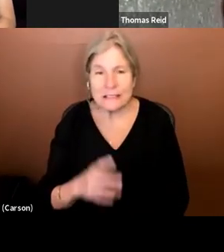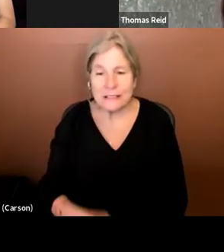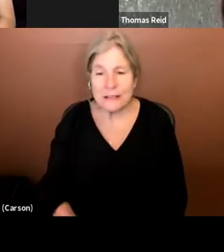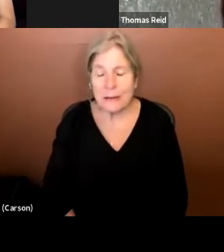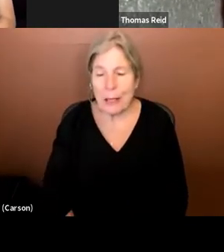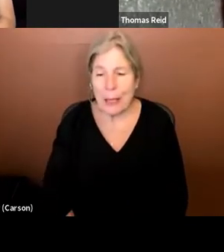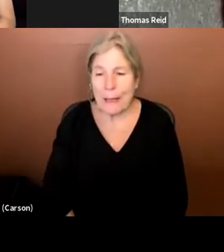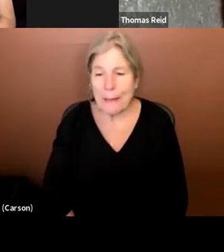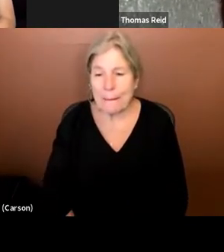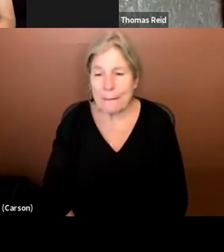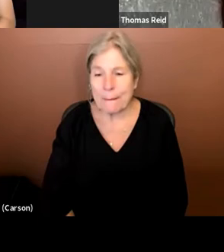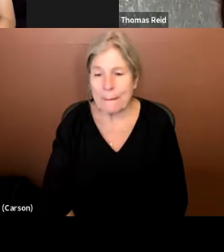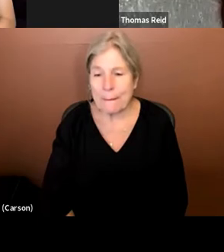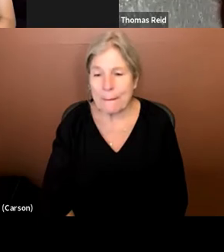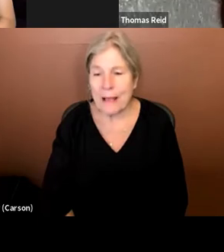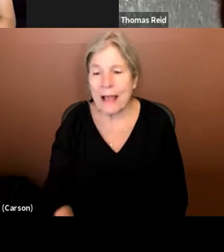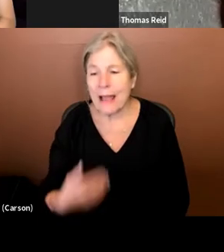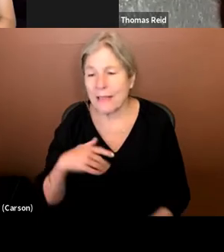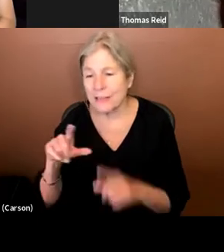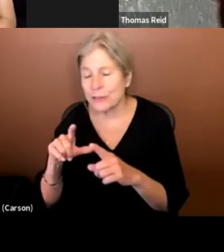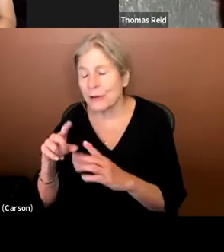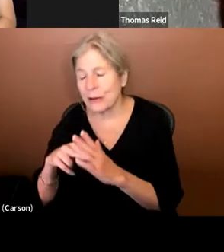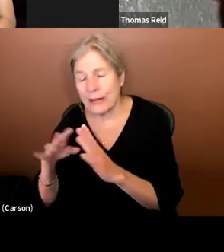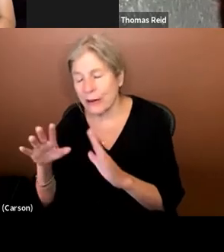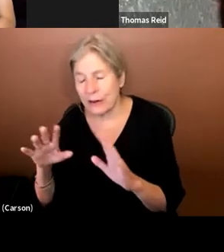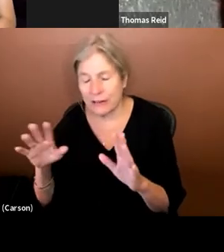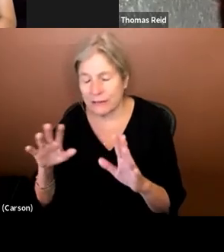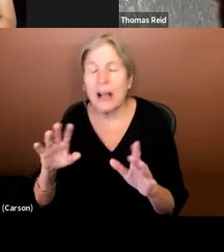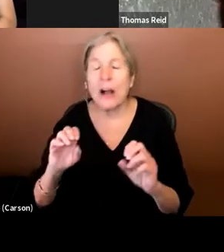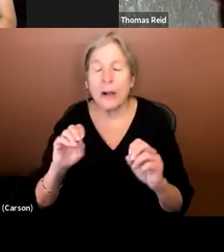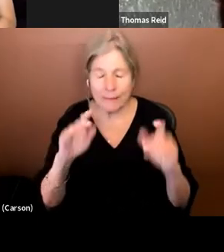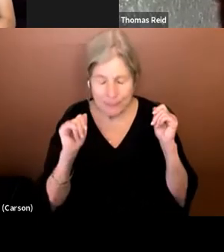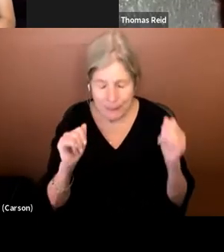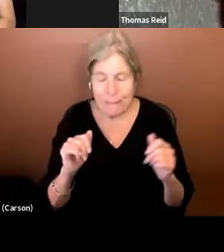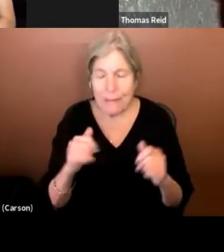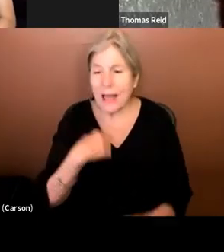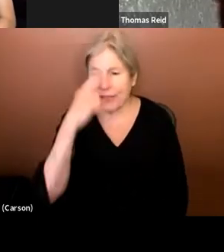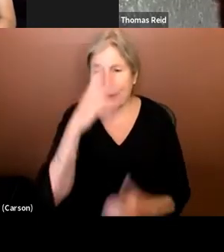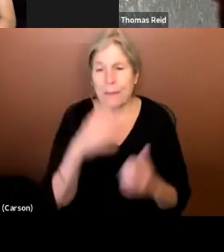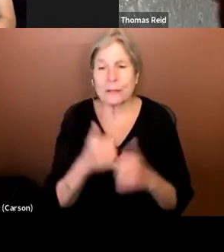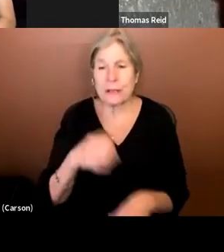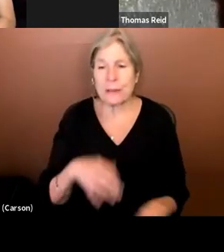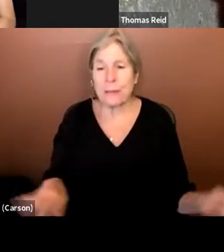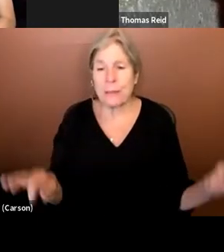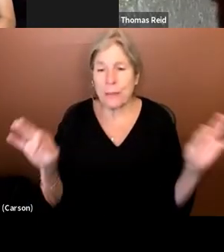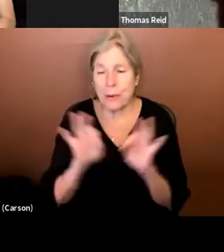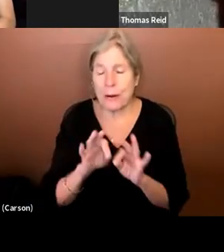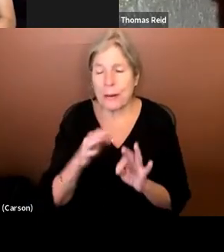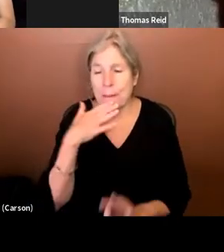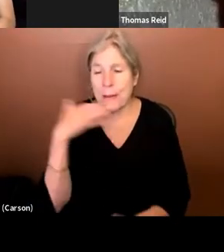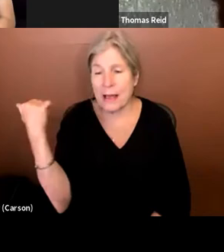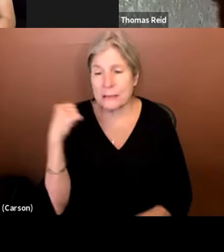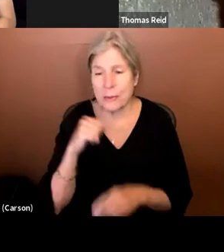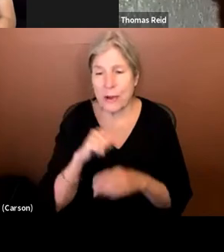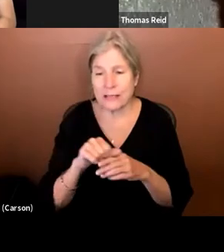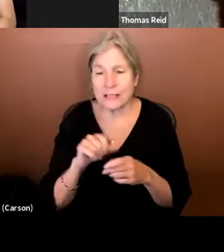. Rick Boggs: Okay. I think the most important best practice is to respect the